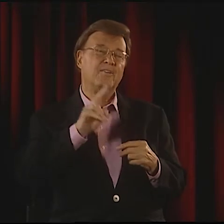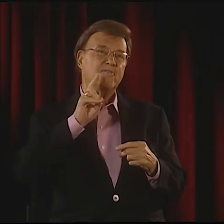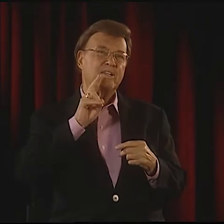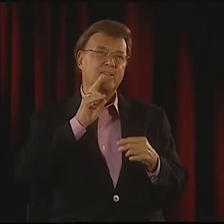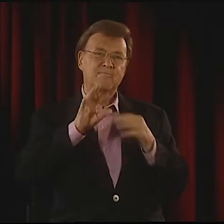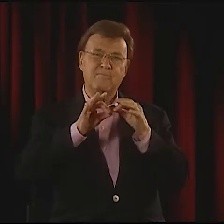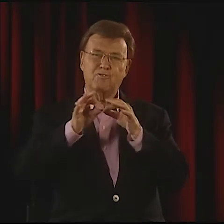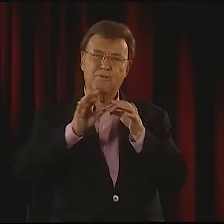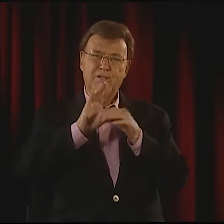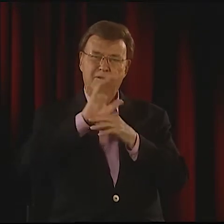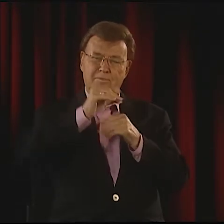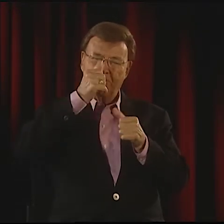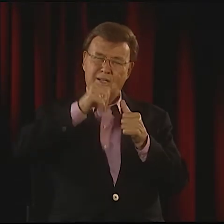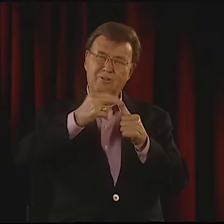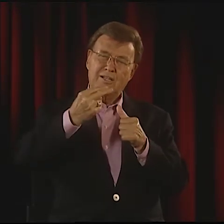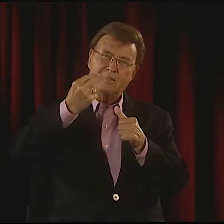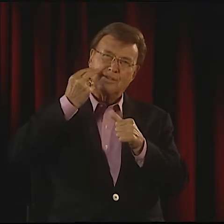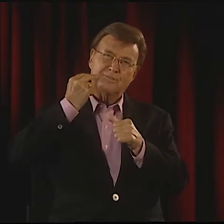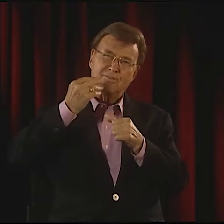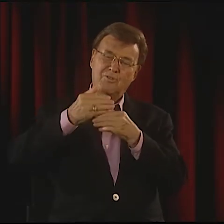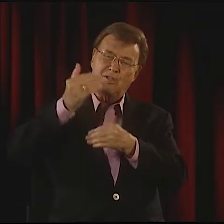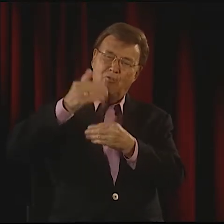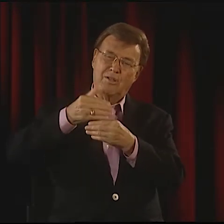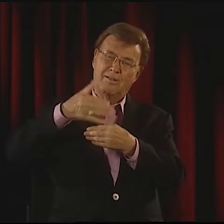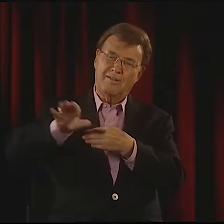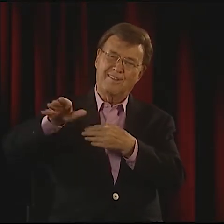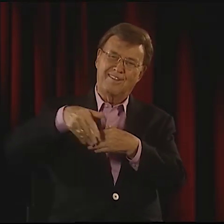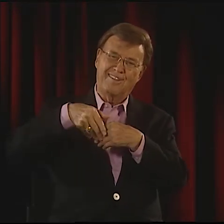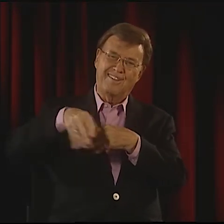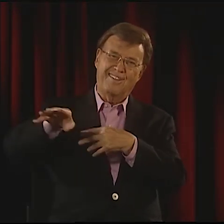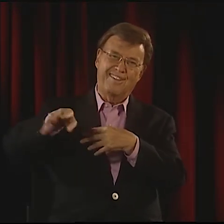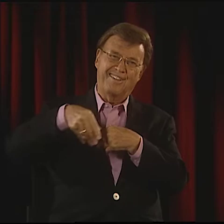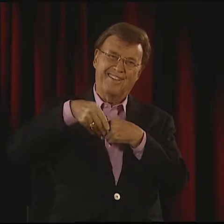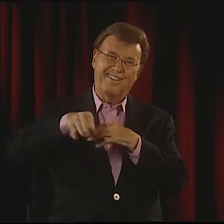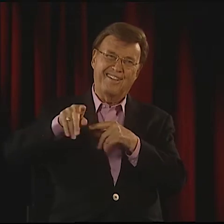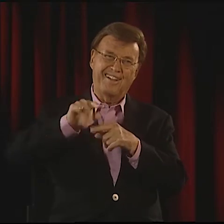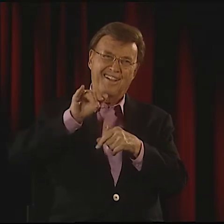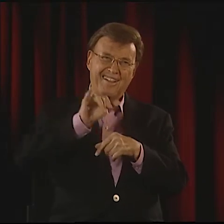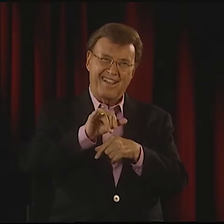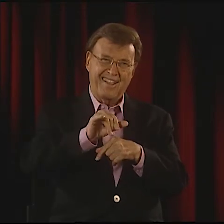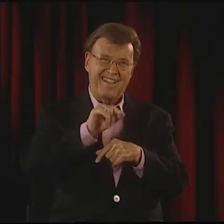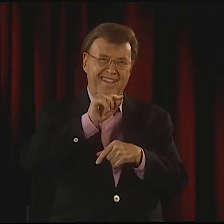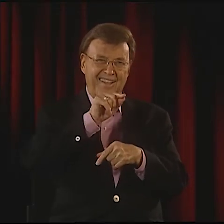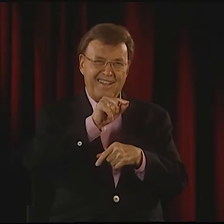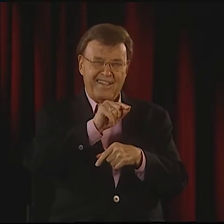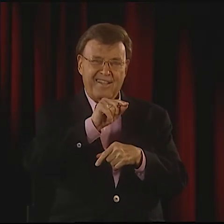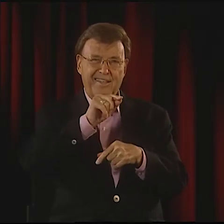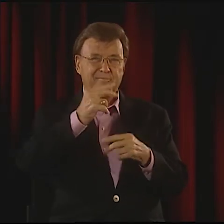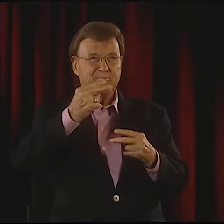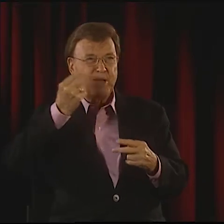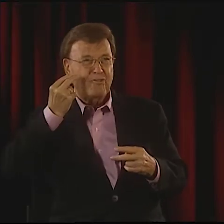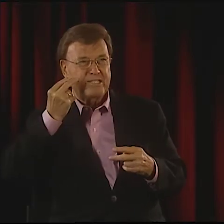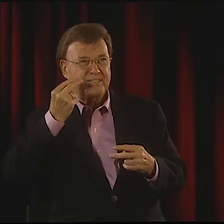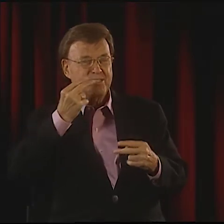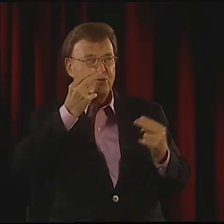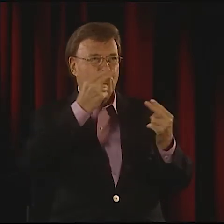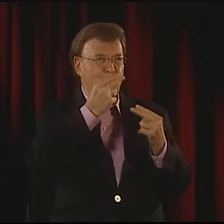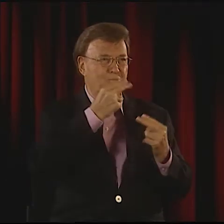AND THE BRIGHT, WINDY MORNING WITH THE WINDOW OPENING. MEMORIES, ANGER, HUMOR, OPPRESSION-- THERE'S A VARIETY OF THEMES THAT YOU CAN FIND,